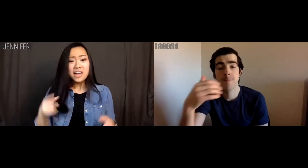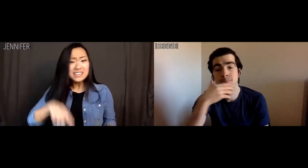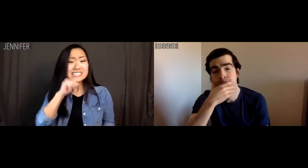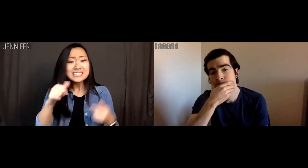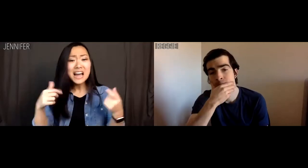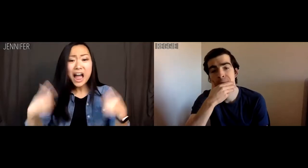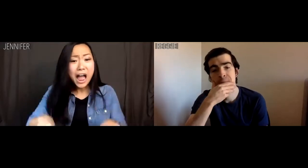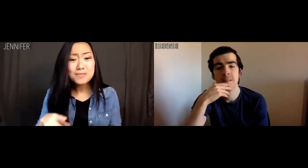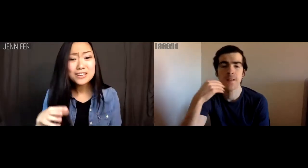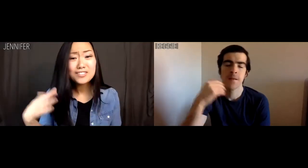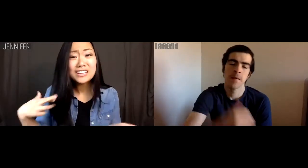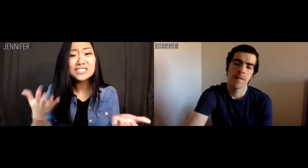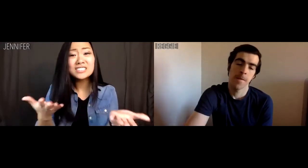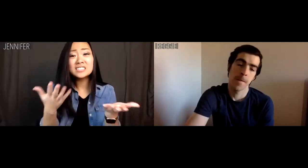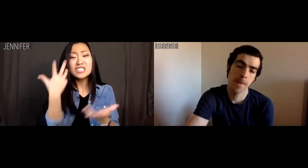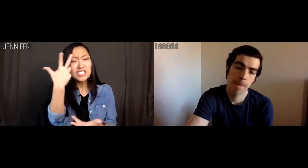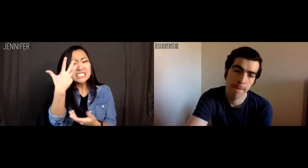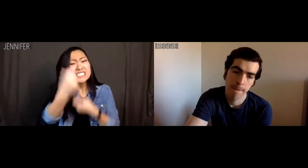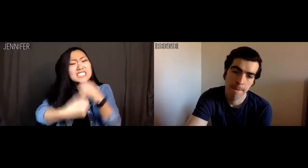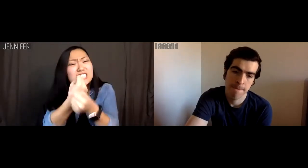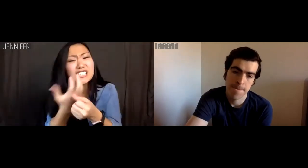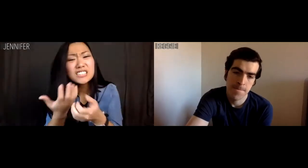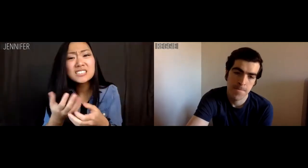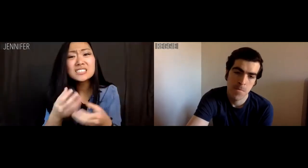Jennifer: This isn't happening, Reggie. Three years!